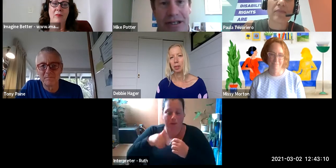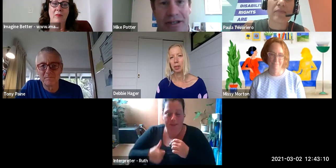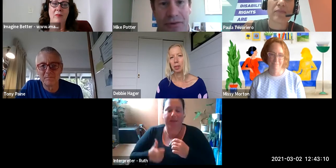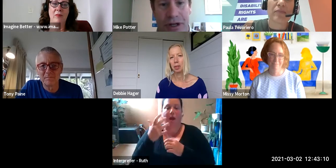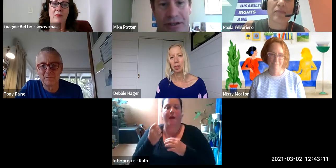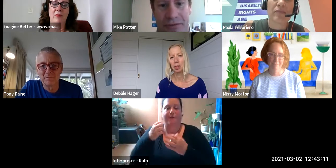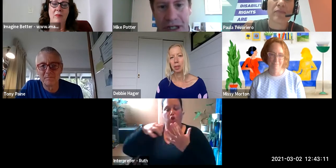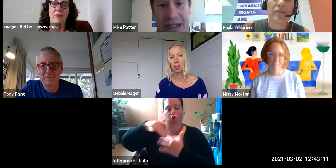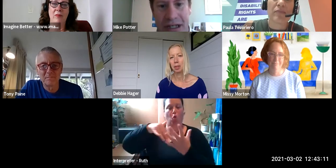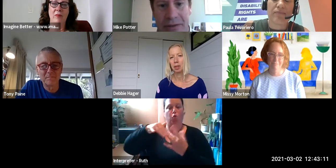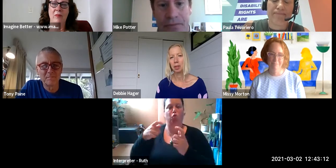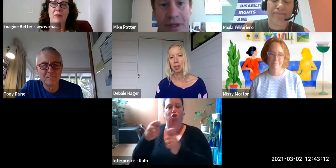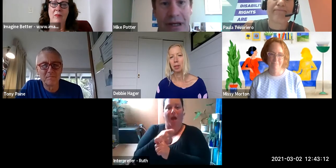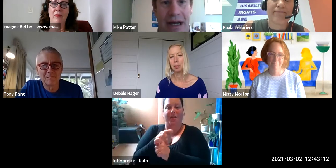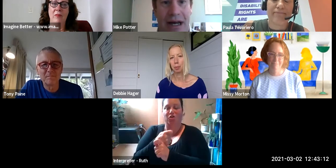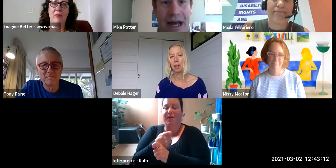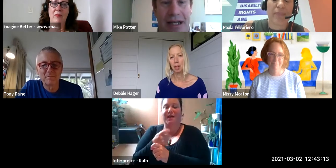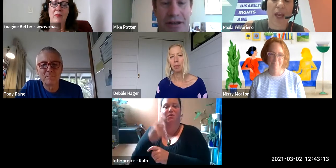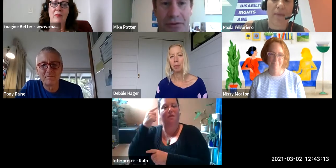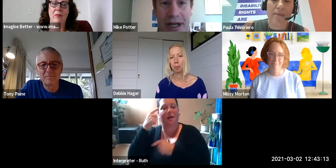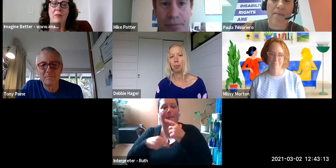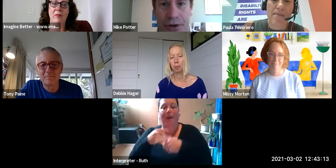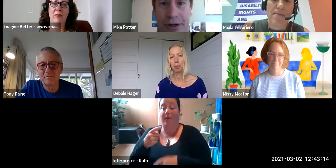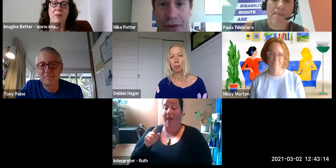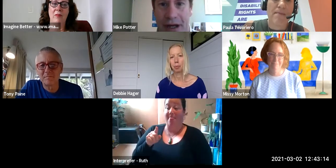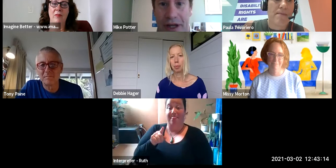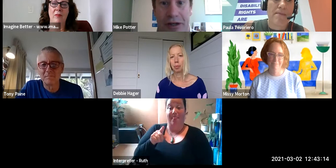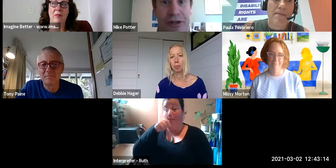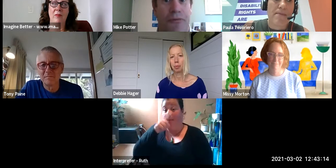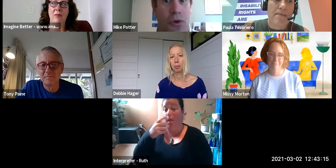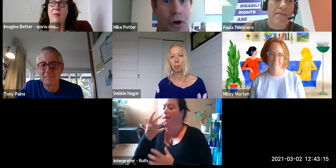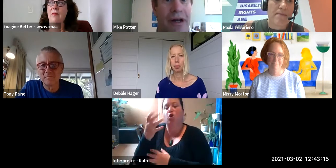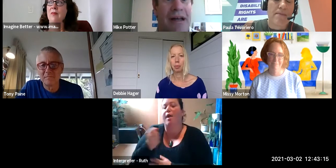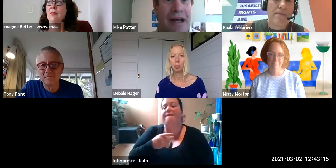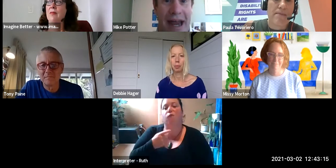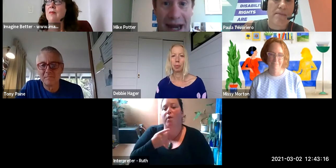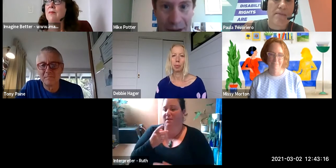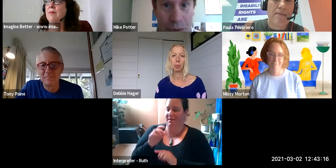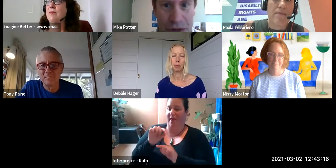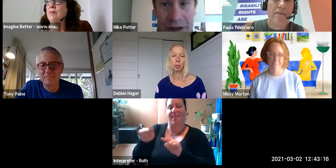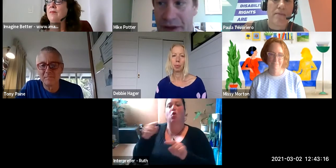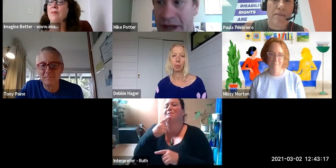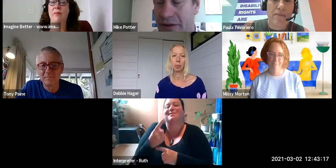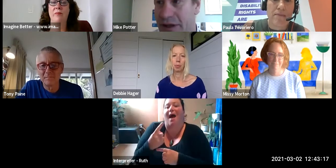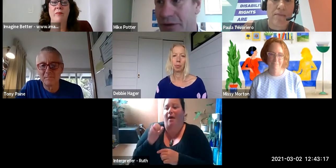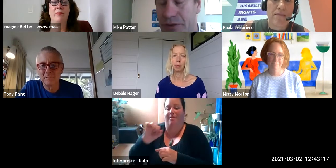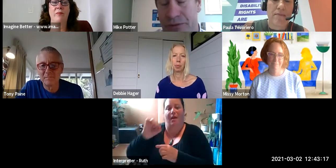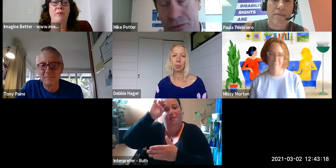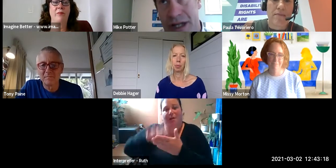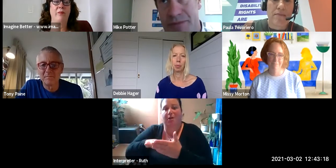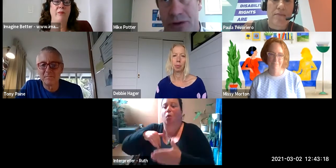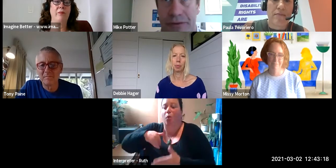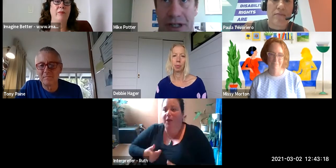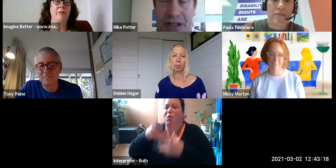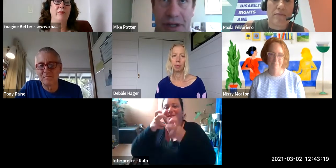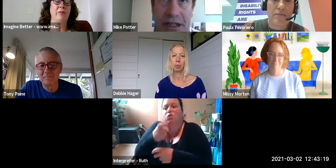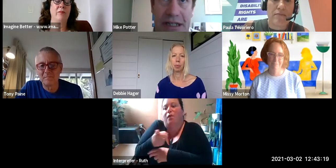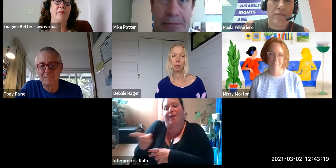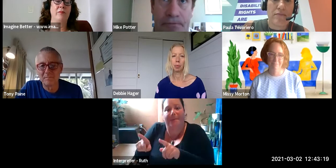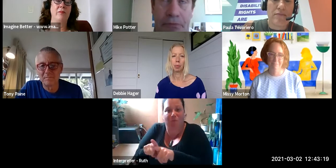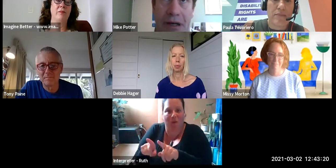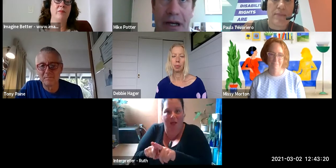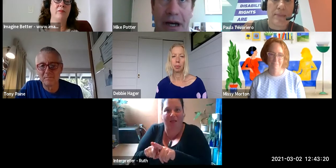One of the things I've found really interesting when I look back at my own development of